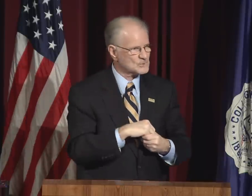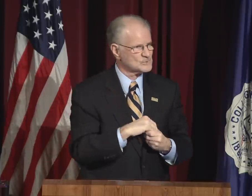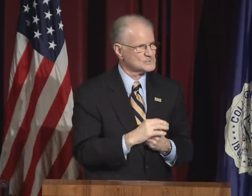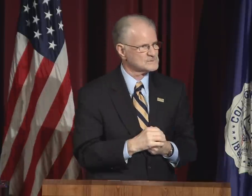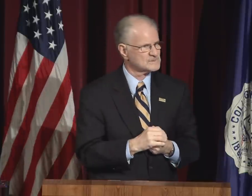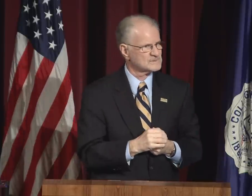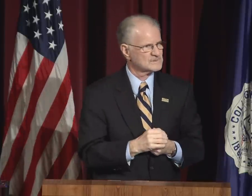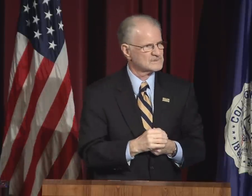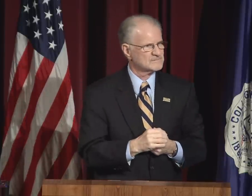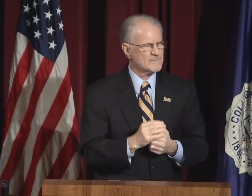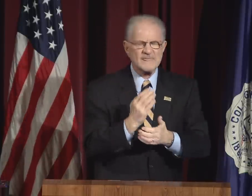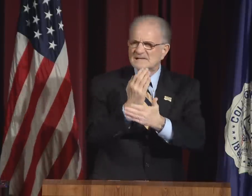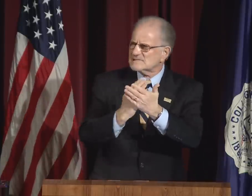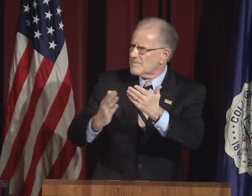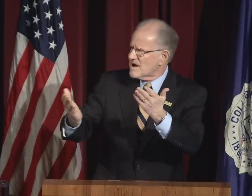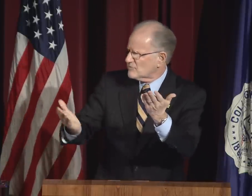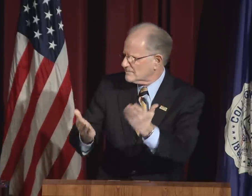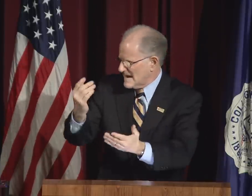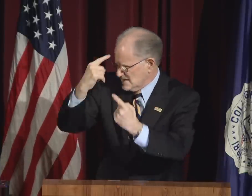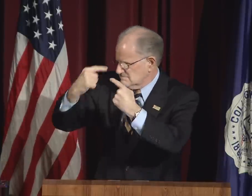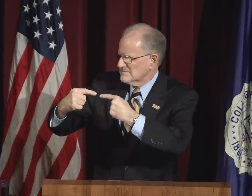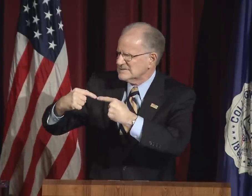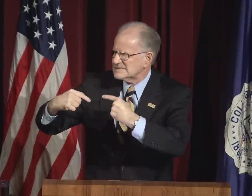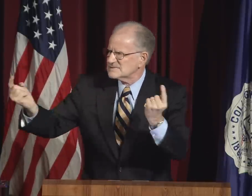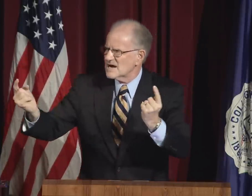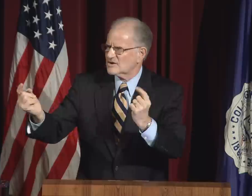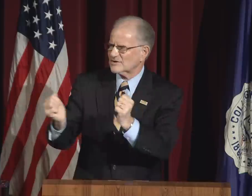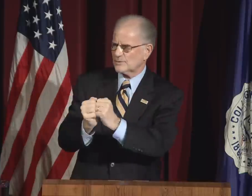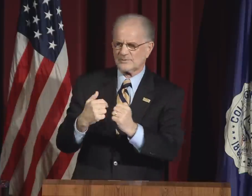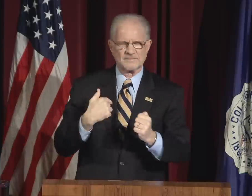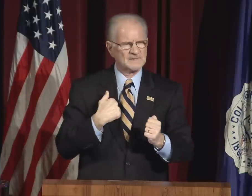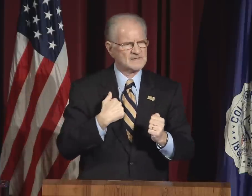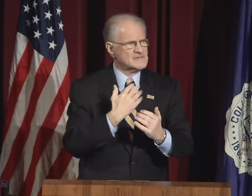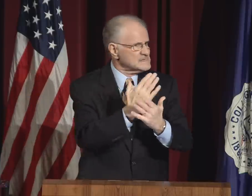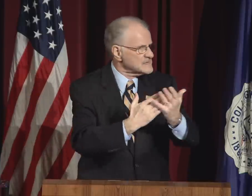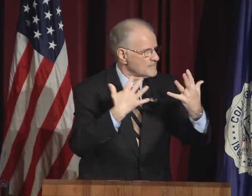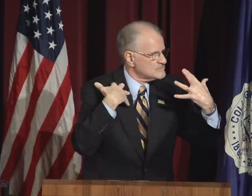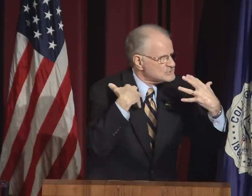of the benefits of diversity and inclusion.